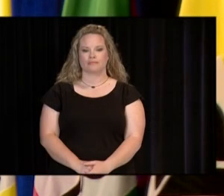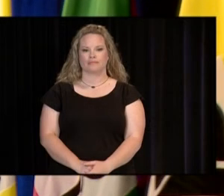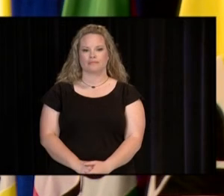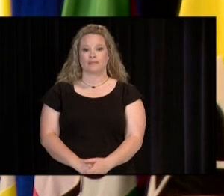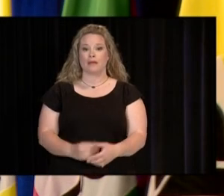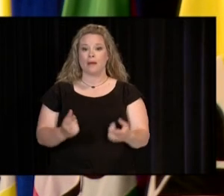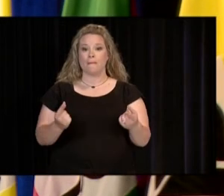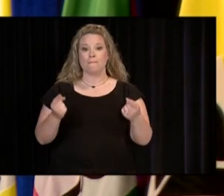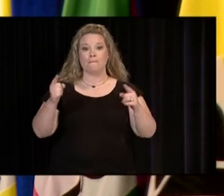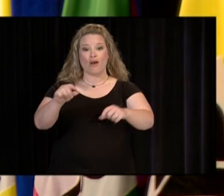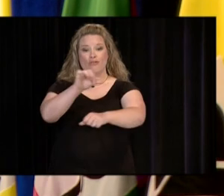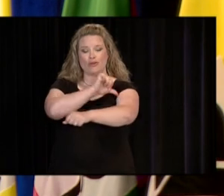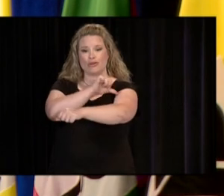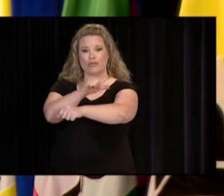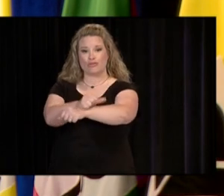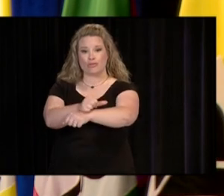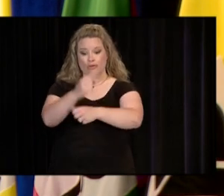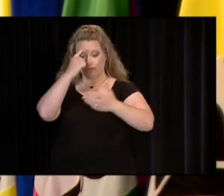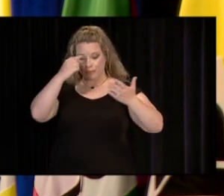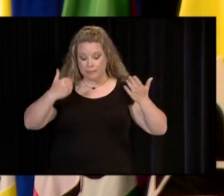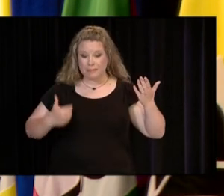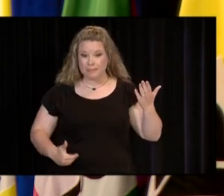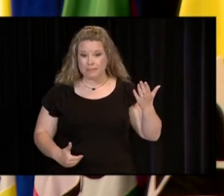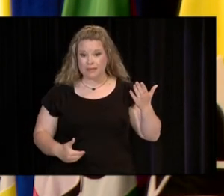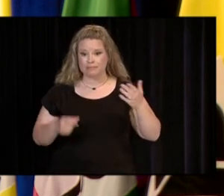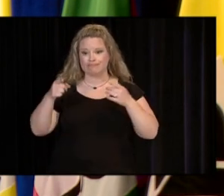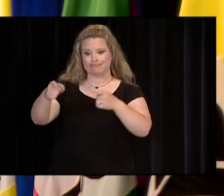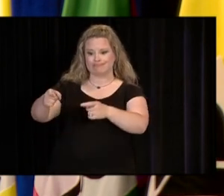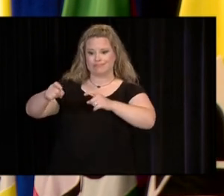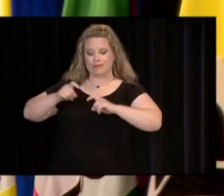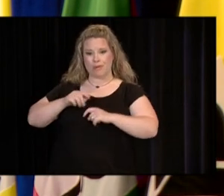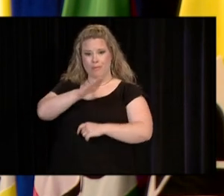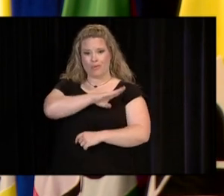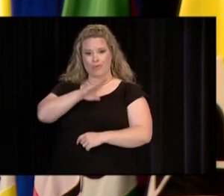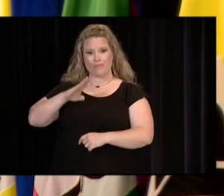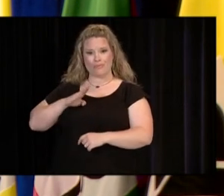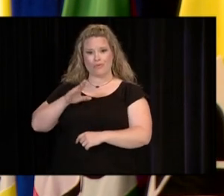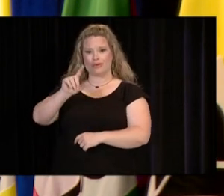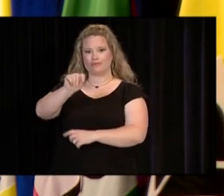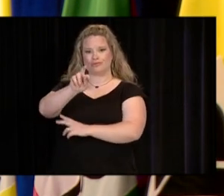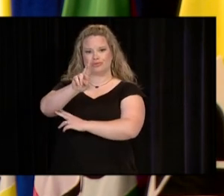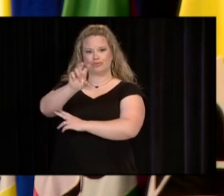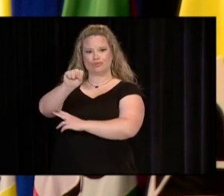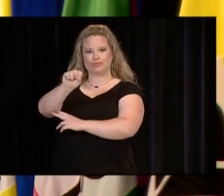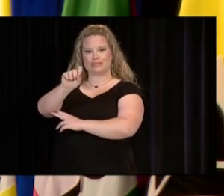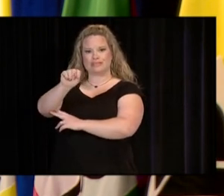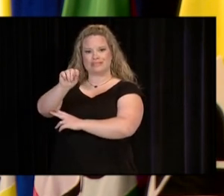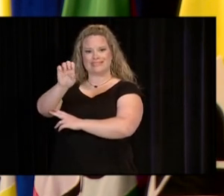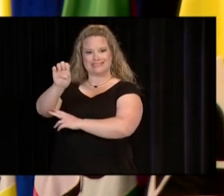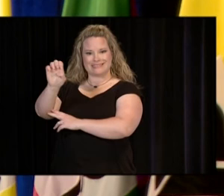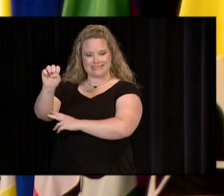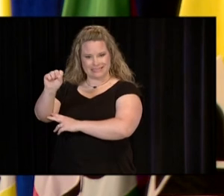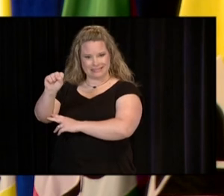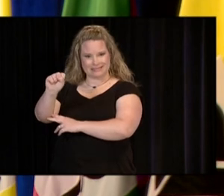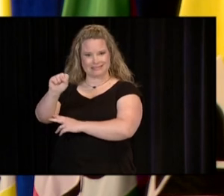[DR LINDA BRADDY:] BY THE AUTHORITY VESTED IN ME BY THE BOARD OF TRUSTEES AND THE CHANCELLOR OF THE DALLAS COUNTY COMMUNITY COLLEGE DISTRICT,